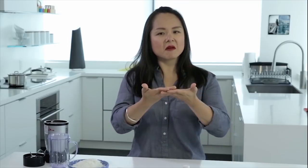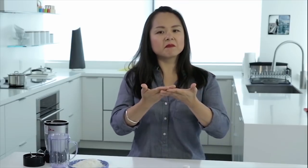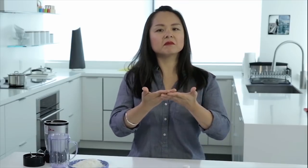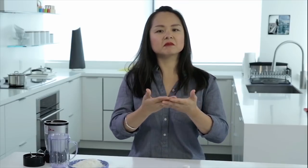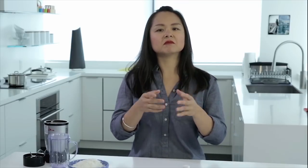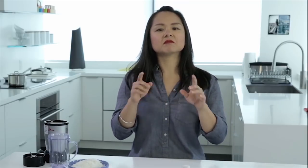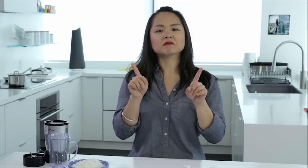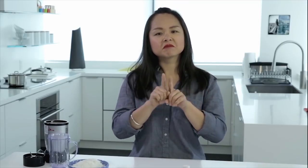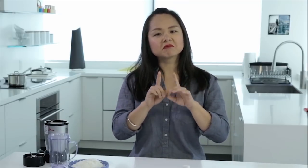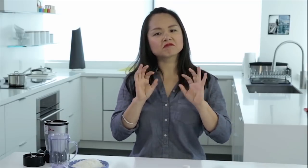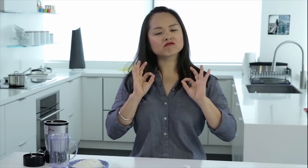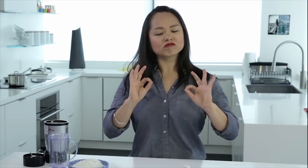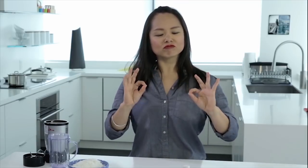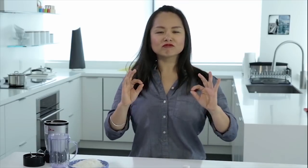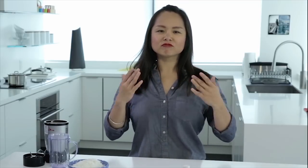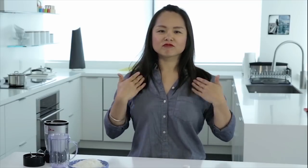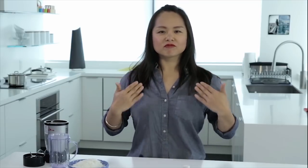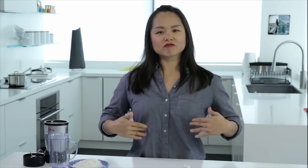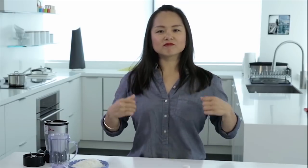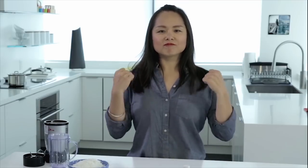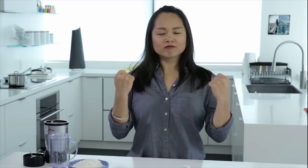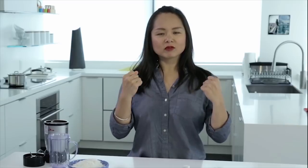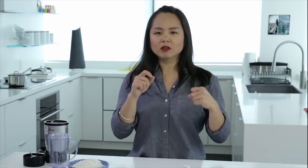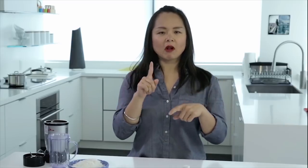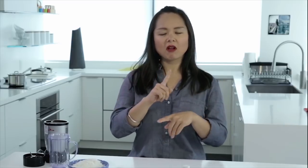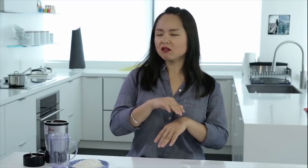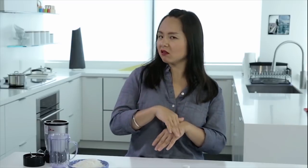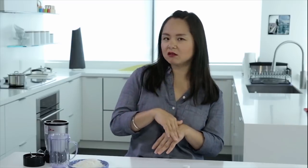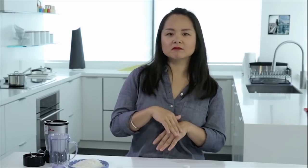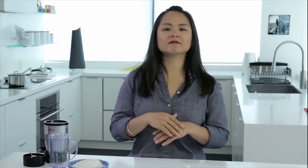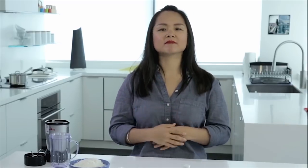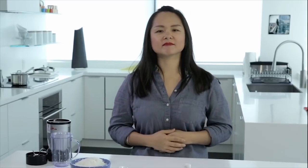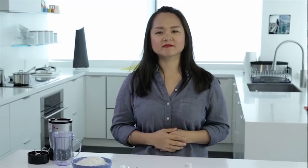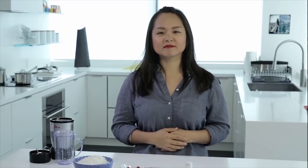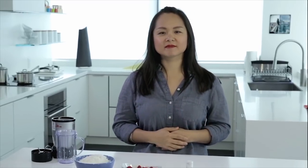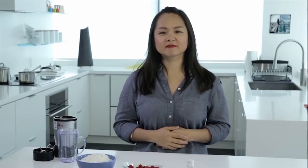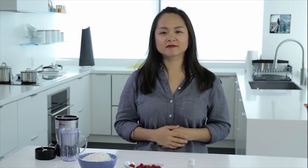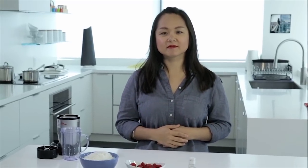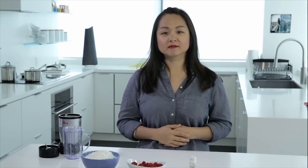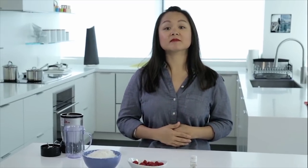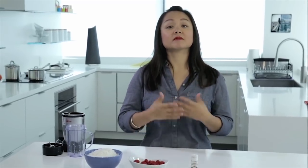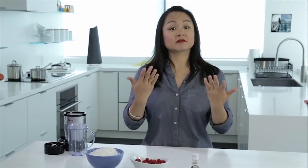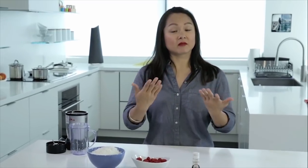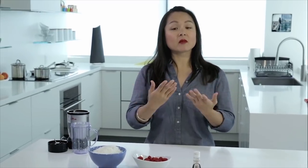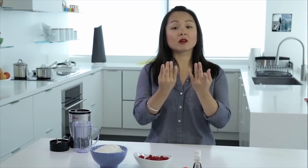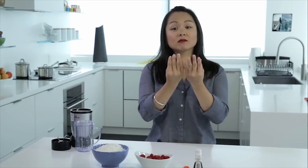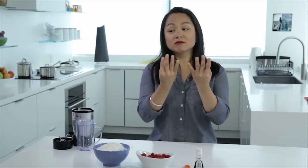prevent low energy and illnesses.